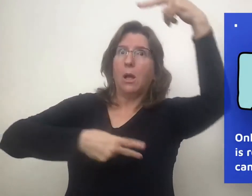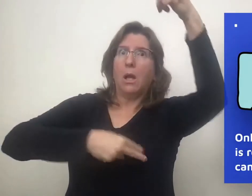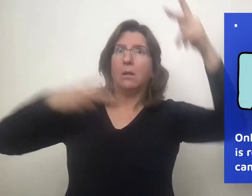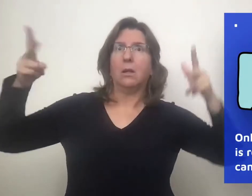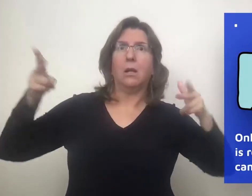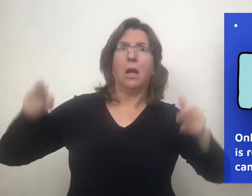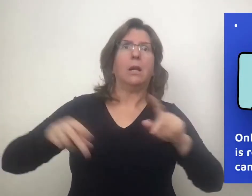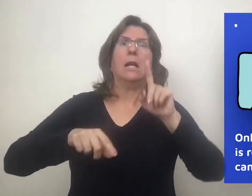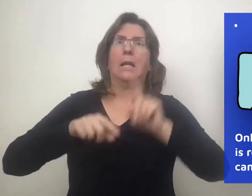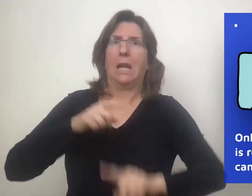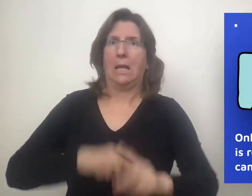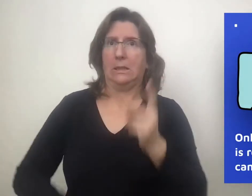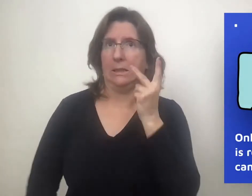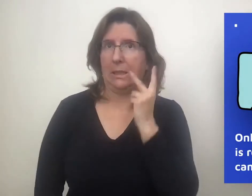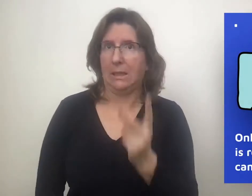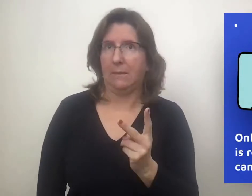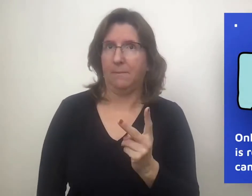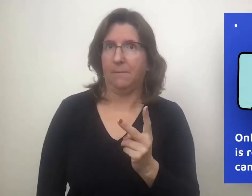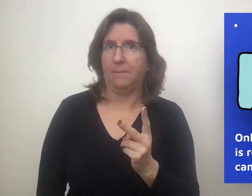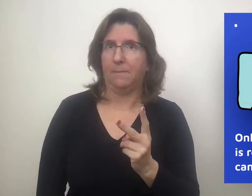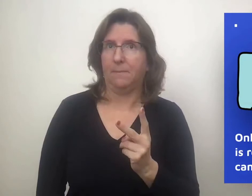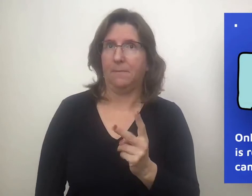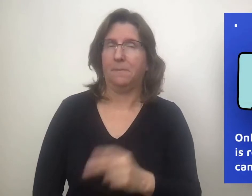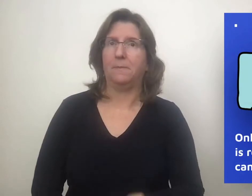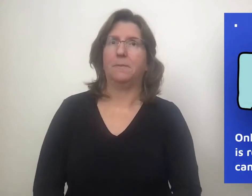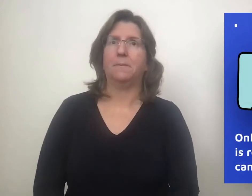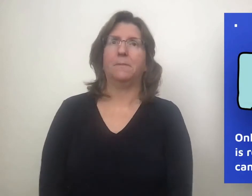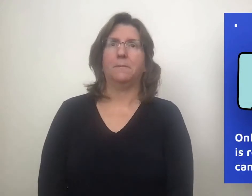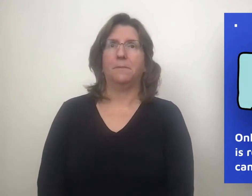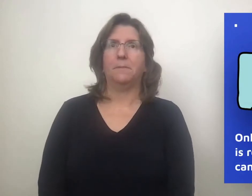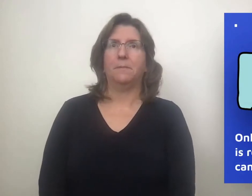to the camera frame - limiting what the learner sees.